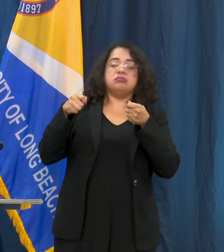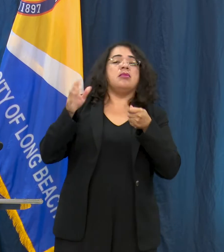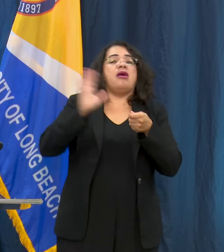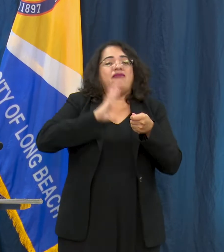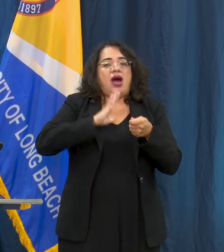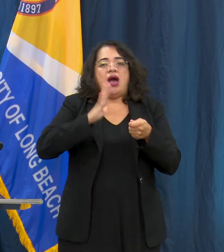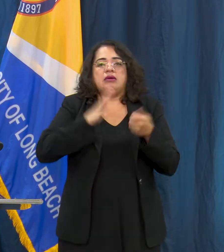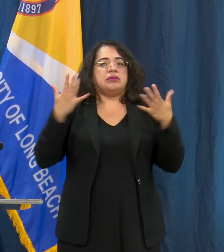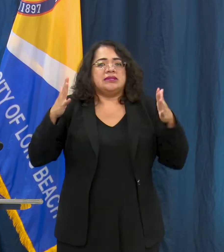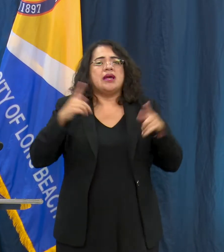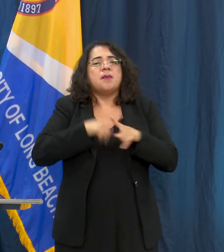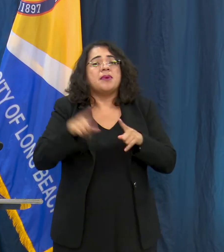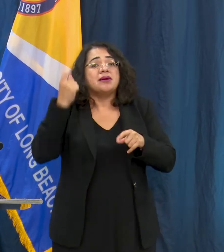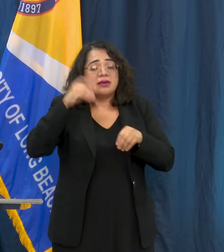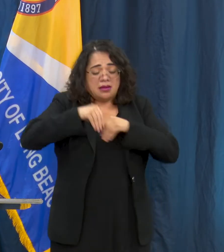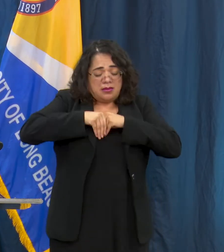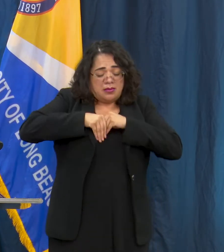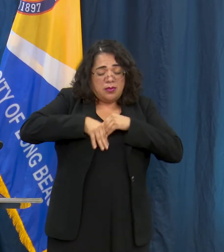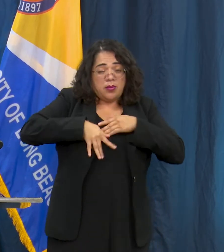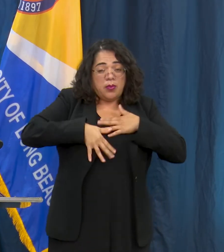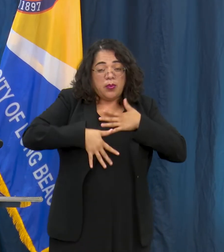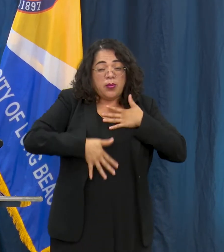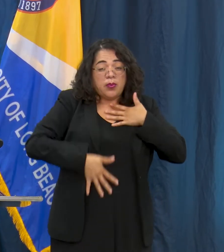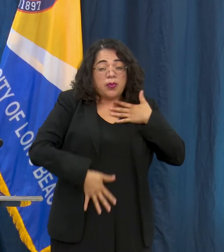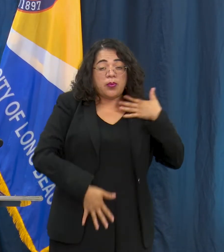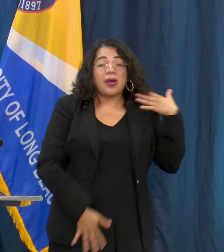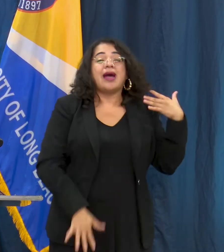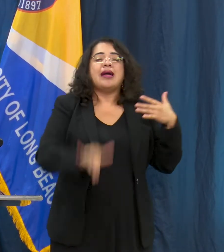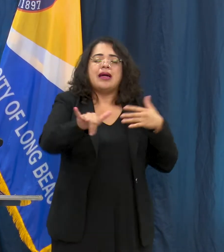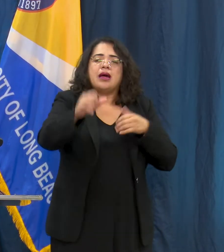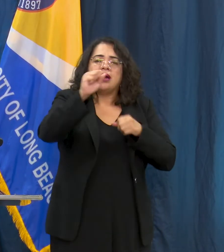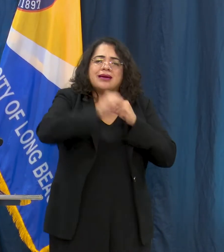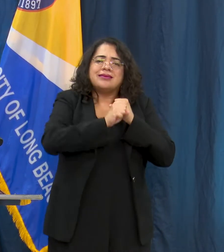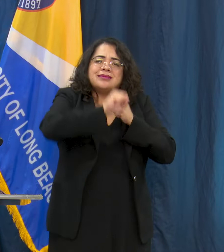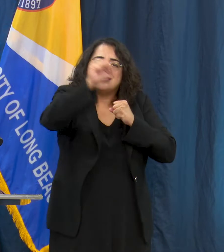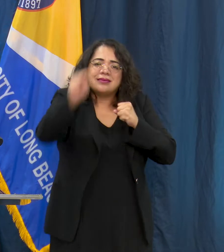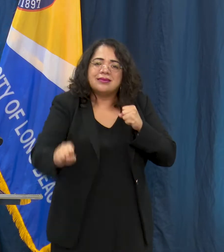encouraging employees not to use that as a criteria for starting. It is not a